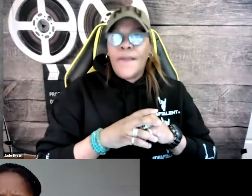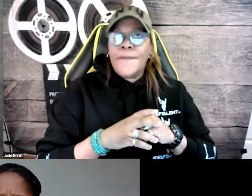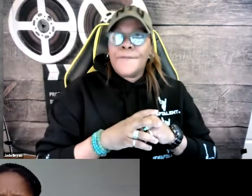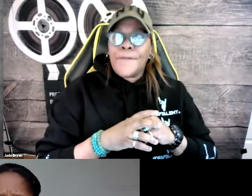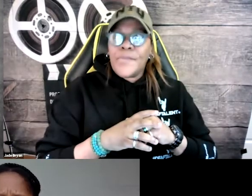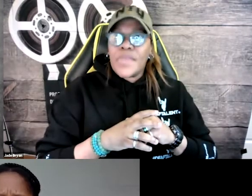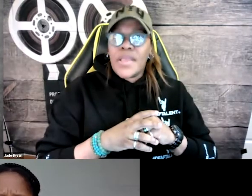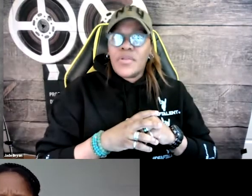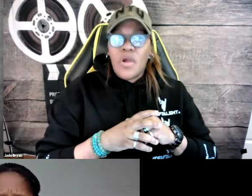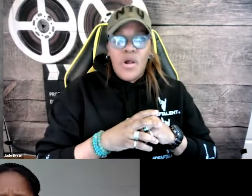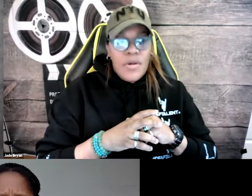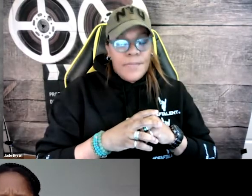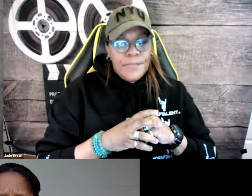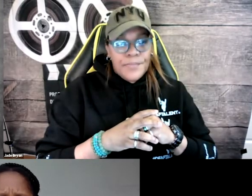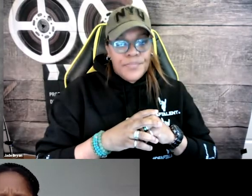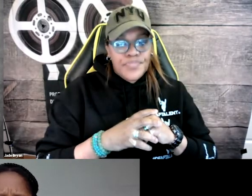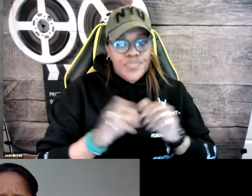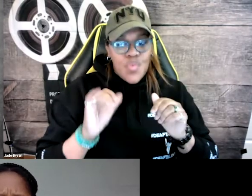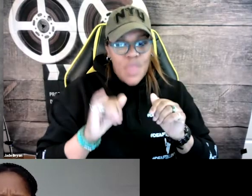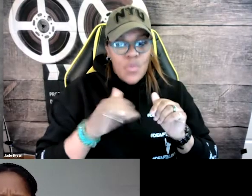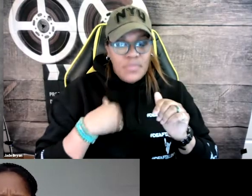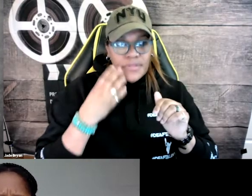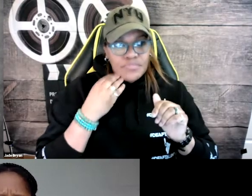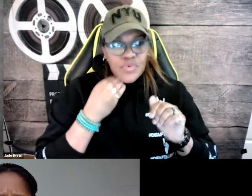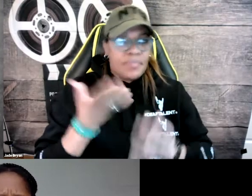It got to be cost prohibitive after a certain point.